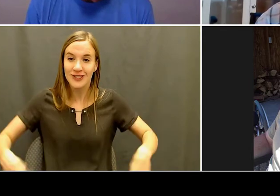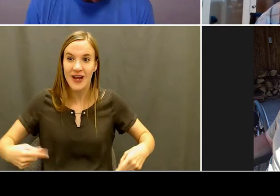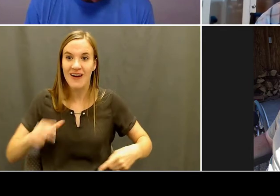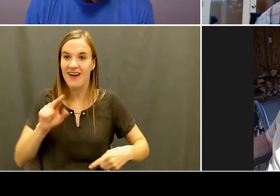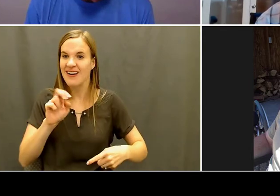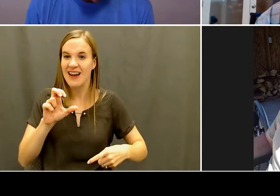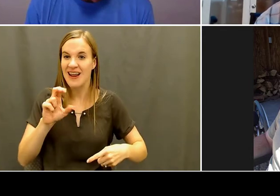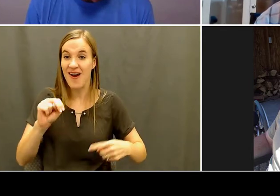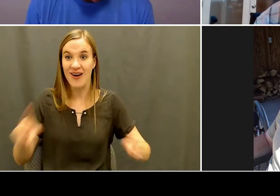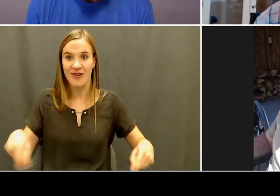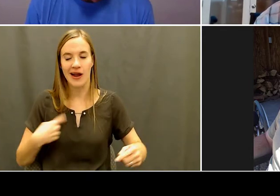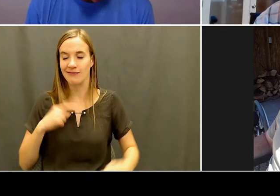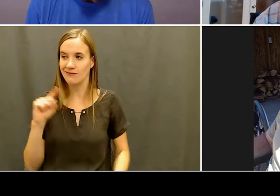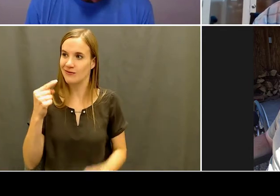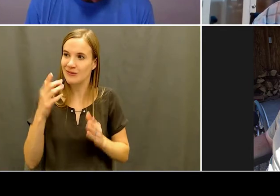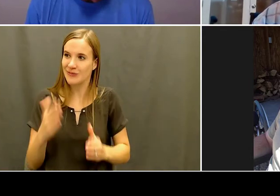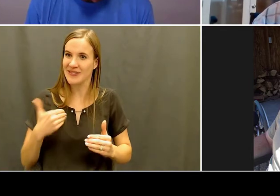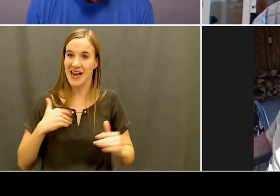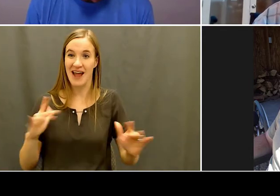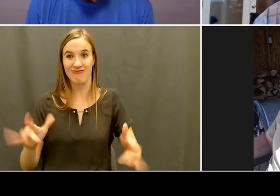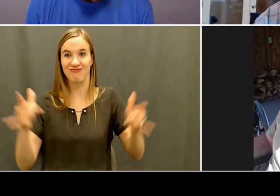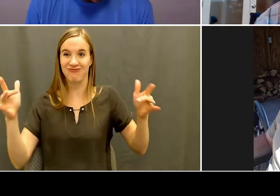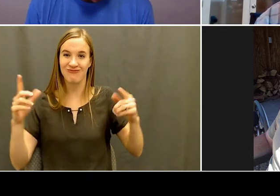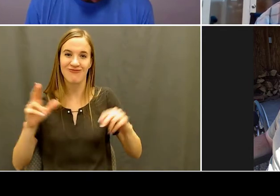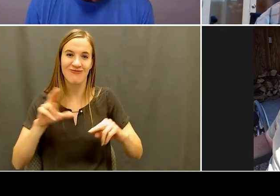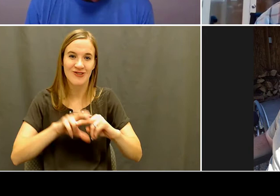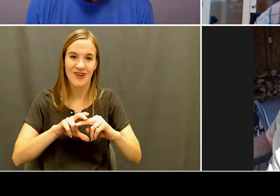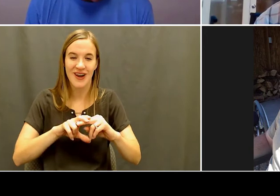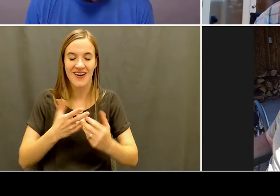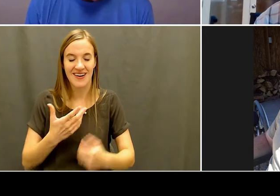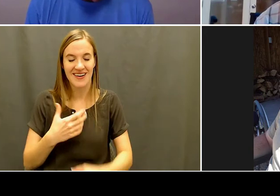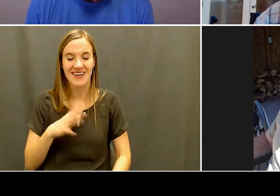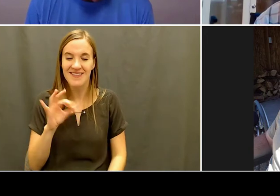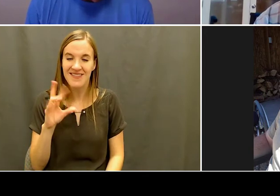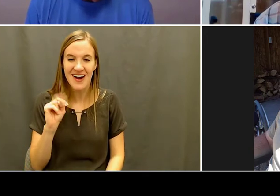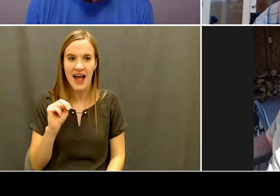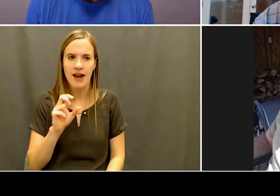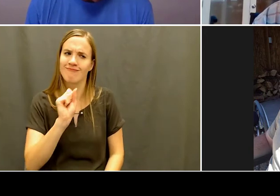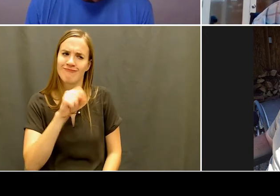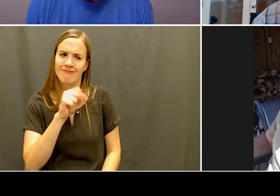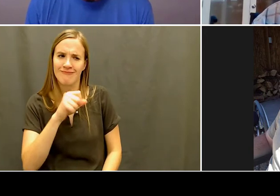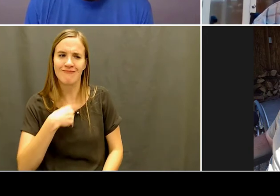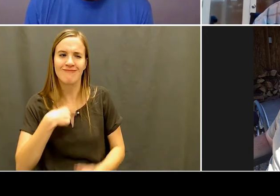have at least one or two of my old chairs there still possibly. Kelly: Oh, that's awesome.